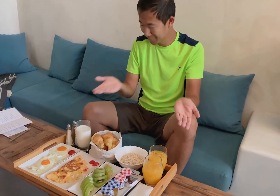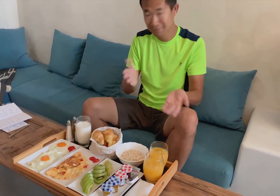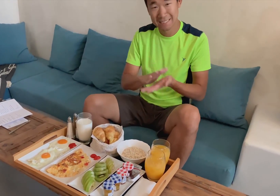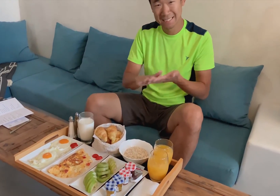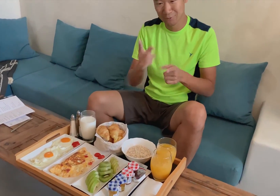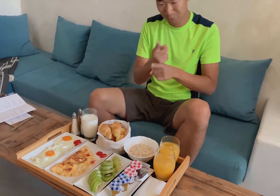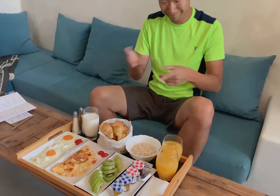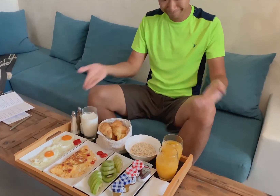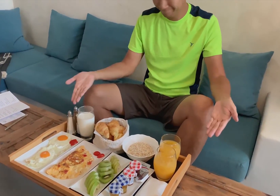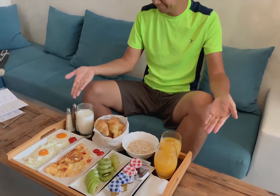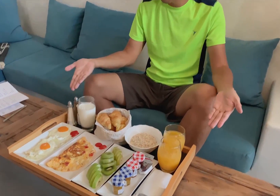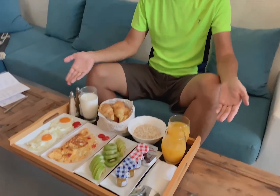it's nice, right?